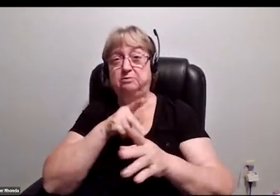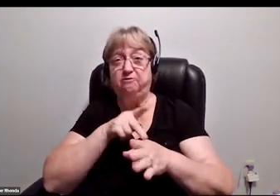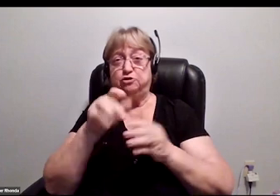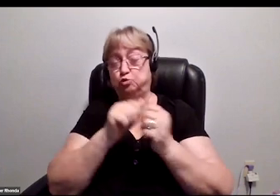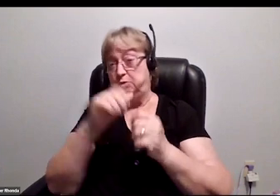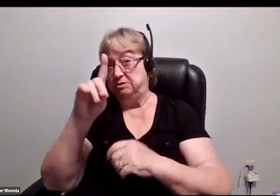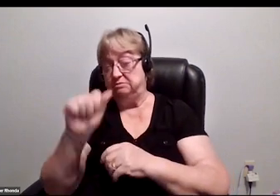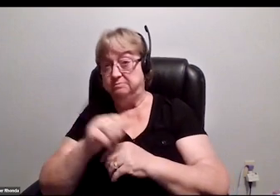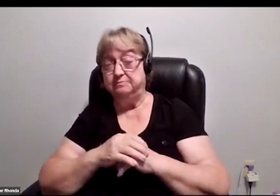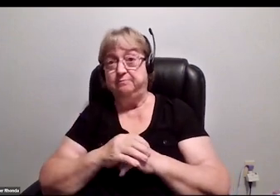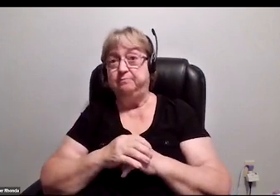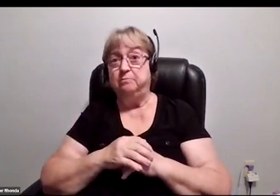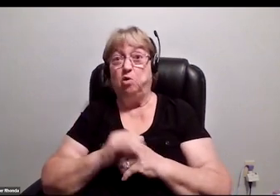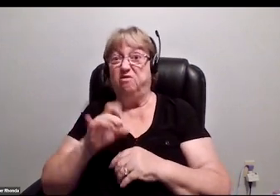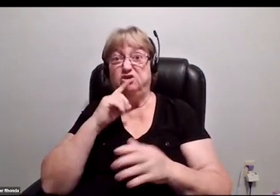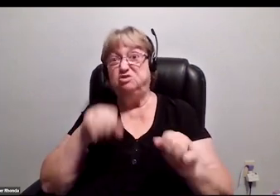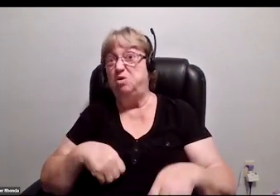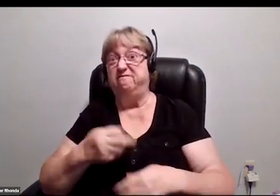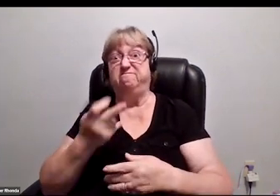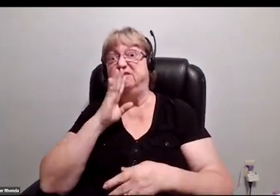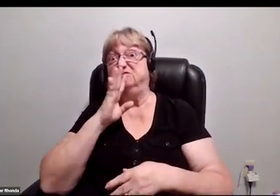or if you just want to fucking talk to somebody because you're